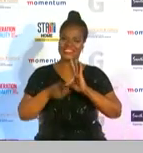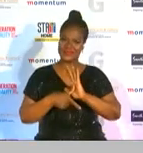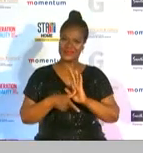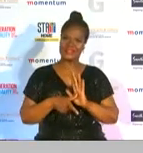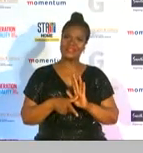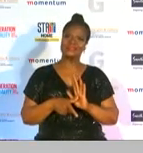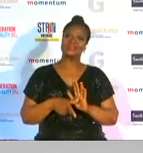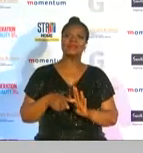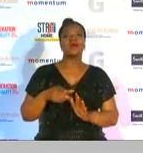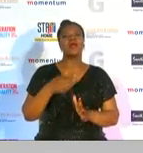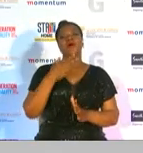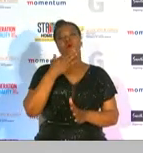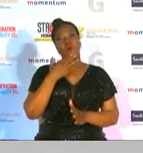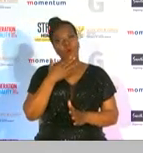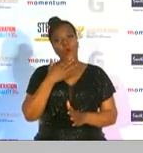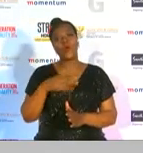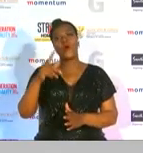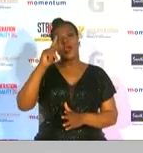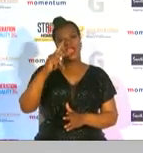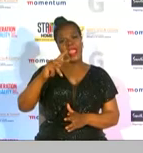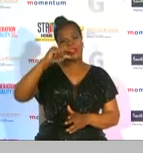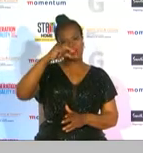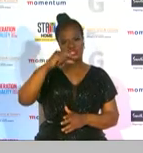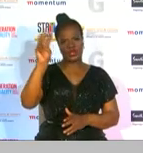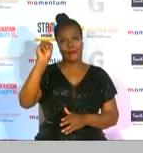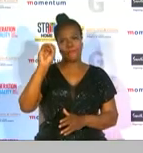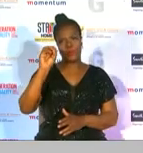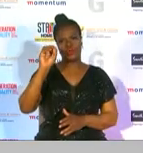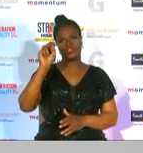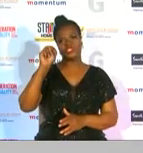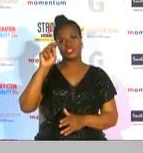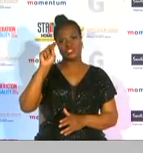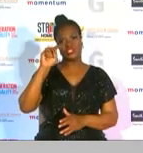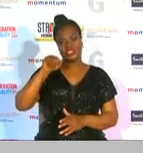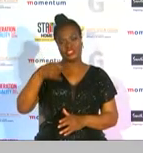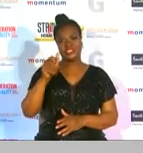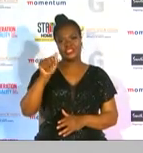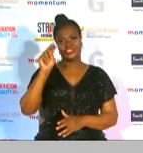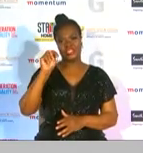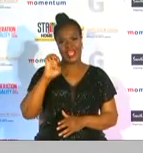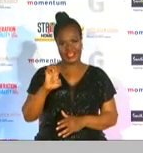is none other than hotato mongani presenting the award is director general